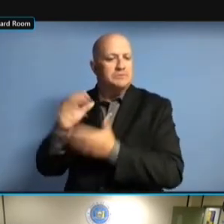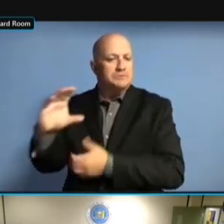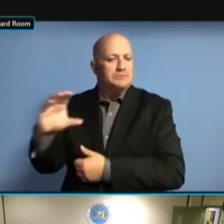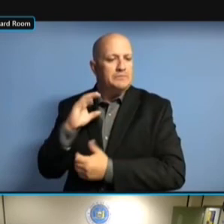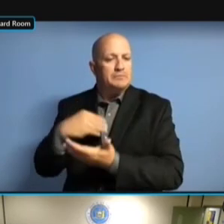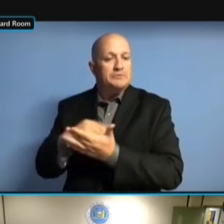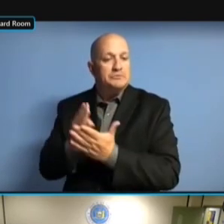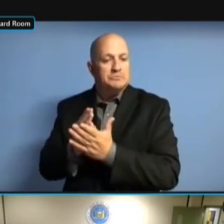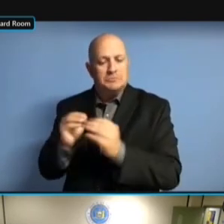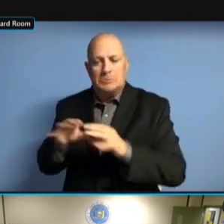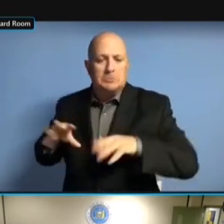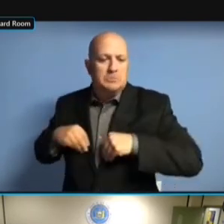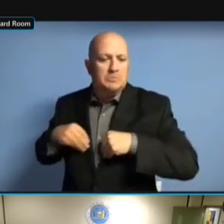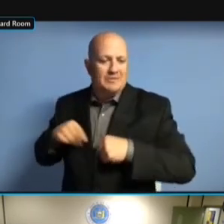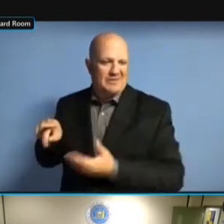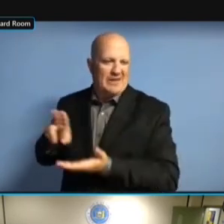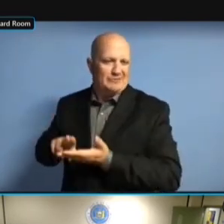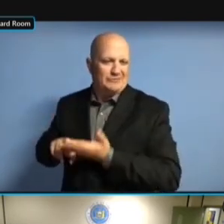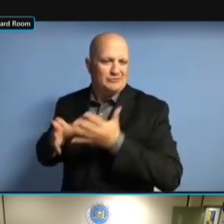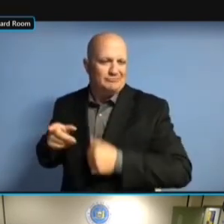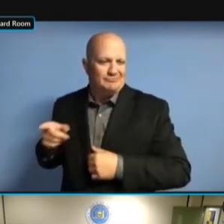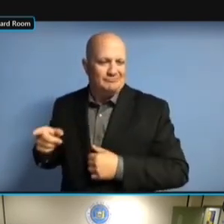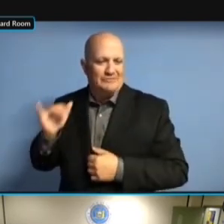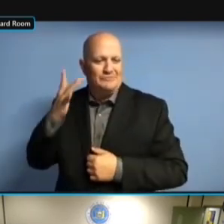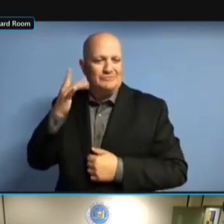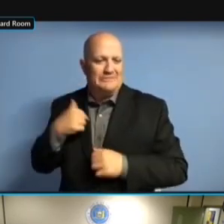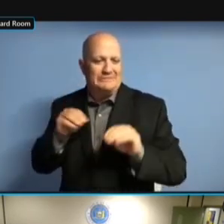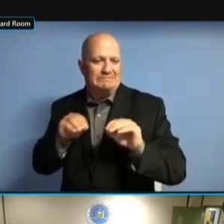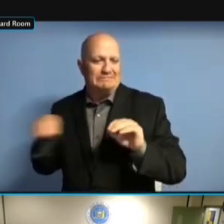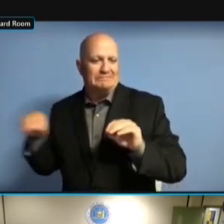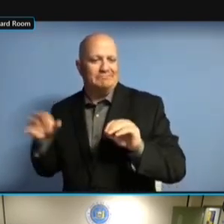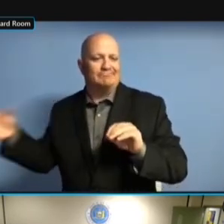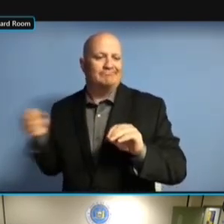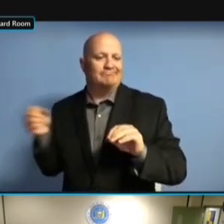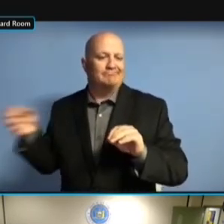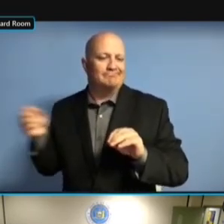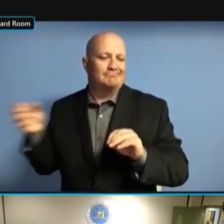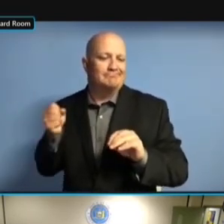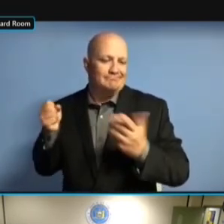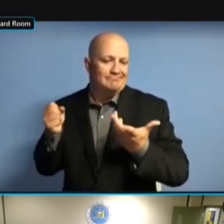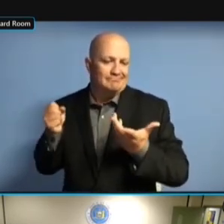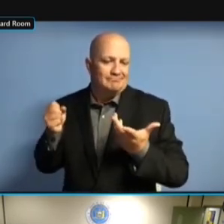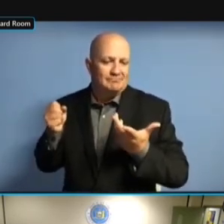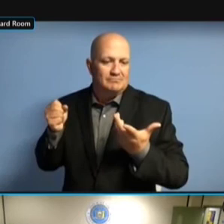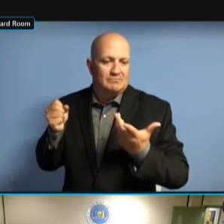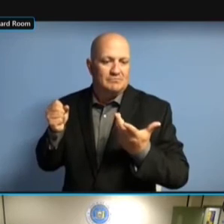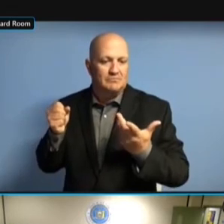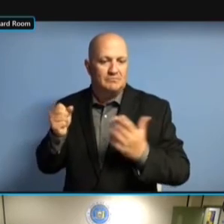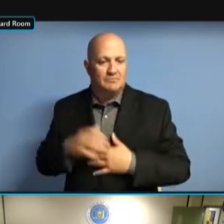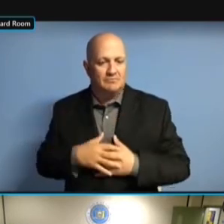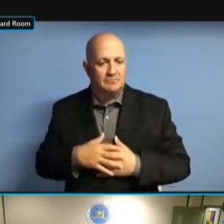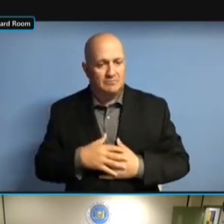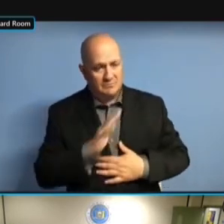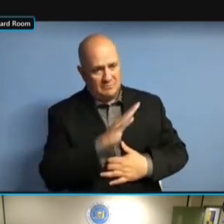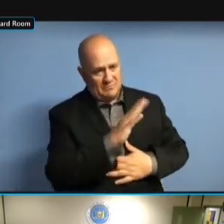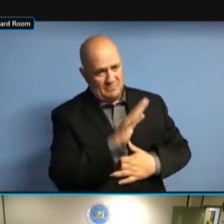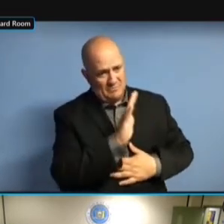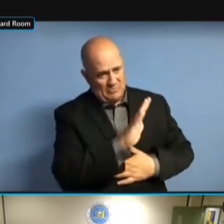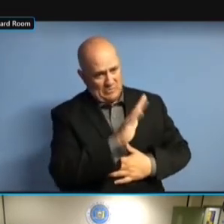TEND TO THEM, IT'S A LITTLE TEND TO THEM, IT'S A LITTLE EASIER TEND TO THEM, IT'S A LITTLE EASIER TO TEND TO THEM, IT'S A LITTLE EASIER TO FILL TEND TO THEM, IT'S A LITTLE EASIER TO FILL THEM. A LITTLE EASIER TO FILL THEM. A LITTLE EASIER TO FILL THEM. >> A LITTLE EASIER TO FILL THEM. >> DO A LITTLE EASIER TO FILL THEM. >> DO THESE A LITTLE EASIER TO FILL THEM. >> DO THESE PEOPLE A LITTLE EASIER TO FILL THEM. >> DO THESE PEOPLE WORK A LITTLE EASIER TO FILL THEM. >> DO THESE PEOPLE WORK REMOTE, DO THESE PEOPLE WORK REMOTE, DO THESE PEOPLE WORK REMOTE, YOUR DO THESE PEOPLE WORK REMOTE, YOUR CONTRACTORS, DO THESE PEOPLE WORK REMOTE, YOUR CONTRACTORS, OR DO THESE PEOPLE WORK REMOTE, YOUR CONTRACTORS, OR ARE DO THESE PEOPLE WORK REMOTE, YOUR CONTRACTORS, OR ARE THEY YOUR CONTRACTORS, OR ARE THEY YOUR CONTRACTORS, OR ARE THEY IN-OFFICE YOUR CONTRACTORS, OR ARE THEY IN-OFFICE CONTRACTORS? IN-OFFICE CONTRACTORS? IN-OFFICE CONTRACTORS? >> IN-OFFICE CONTRACTORS? >> THEY IN-OFFICE CONTRACTORS? >> THEY ARE IN-OFFICE CONTRACTORS? >> THEY ARE CURRENTLY